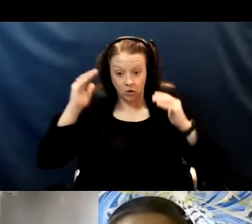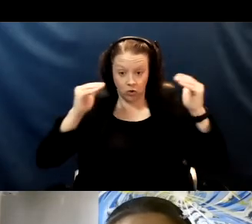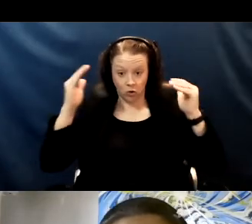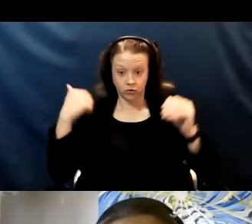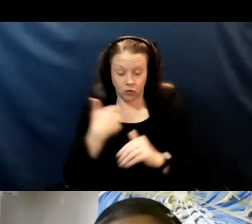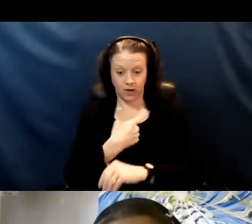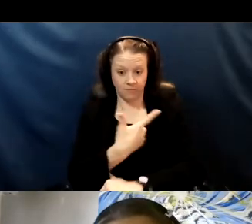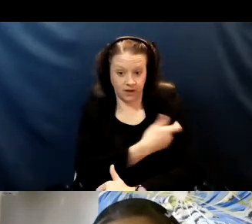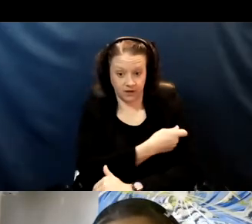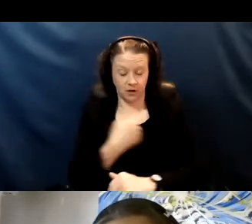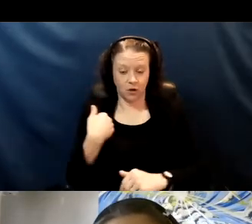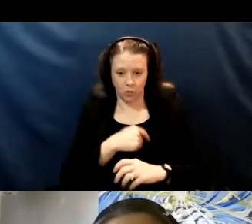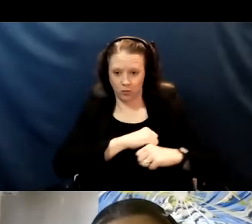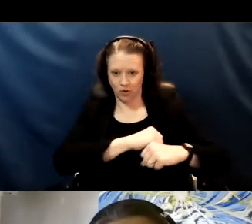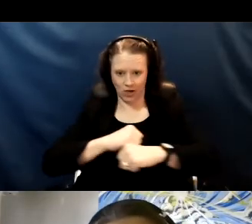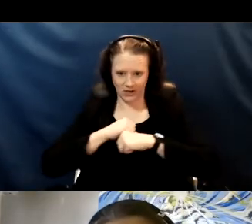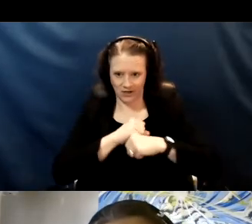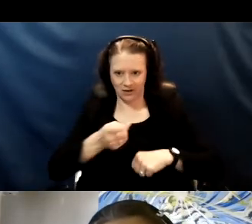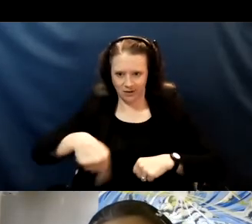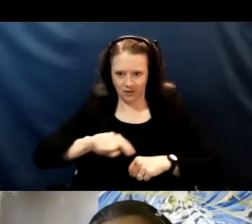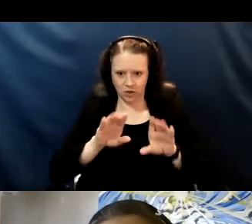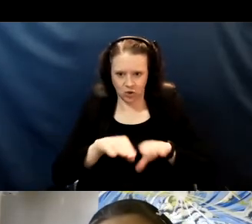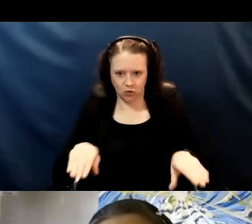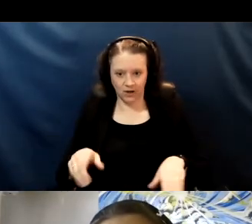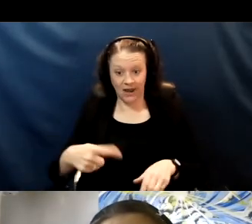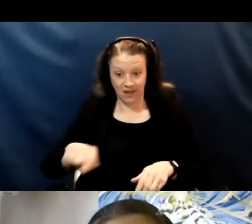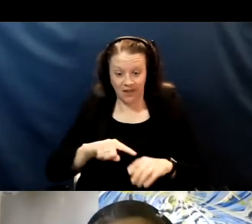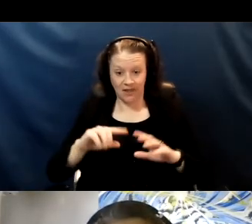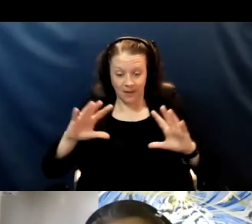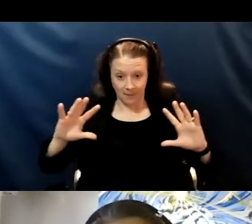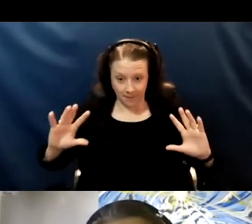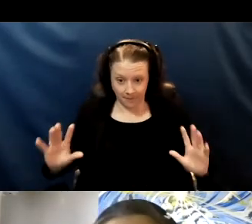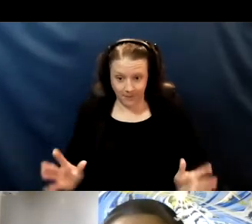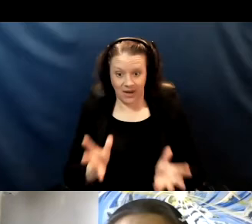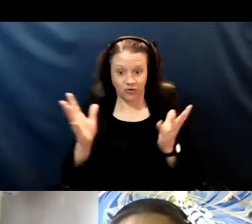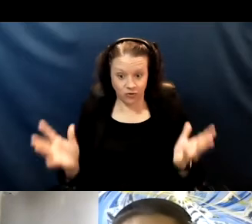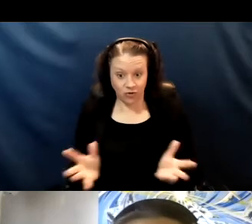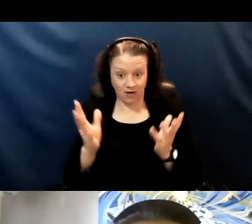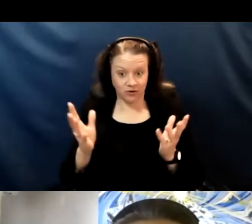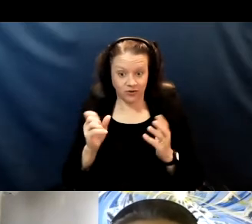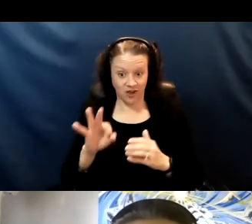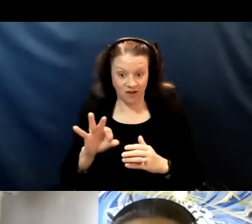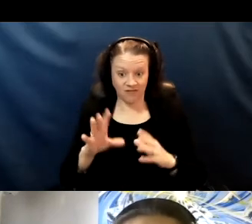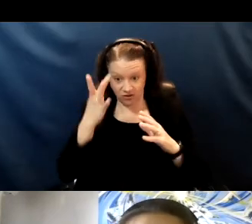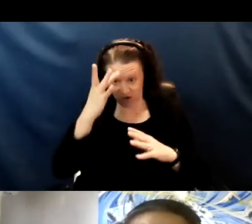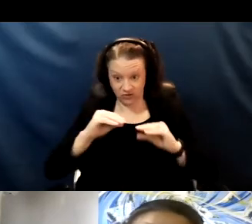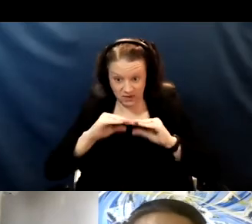we are protecting our children the main drivers of transmission are the adults children are not as good at transmitting the virus